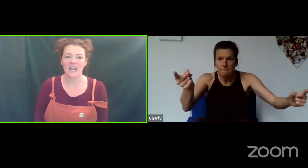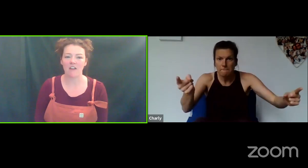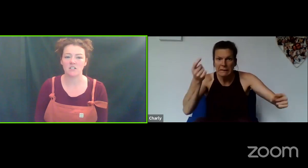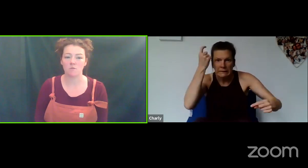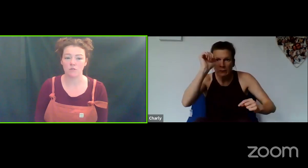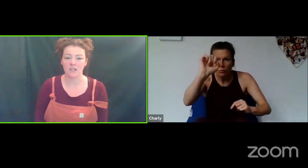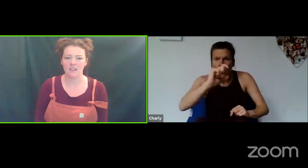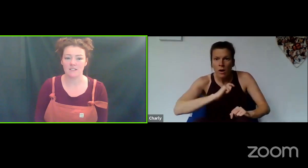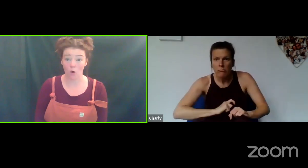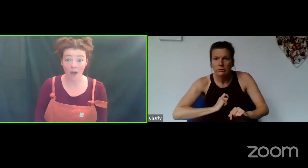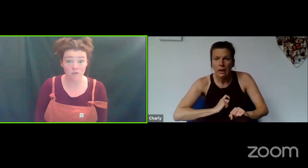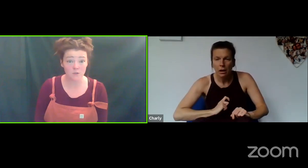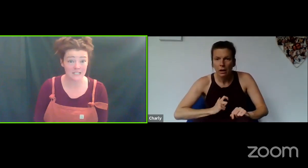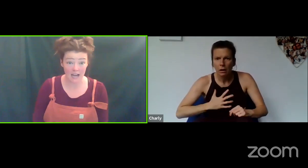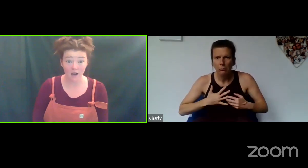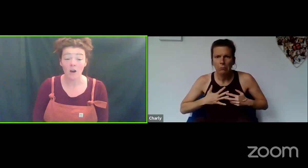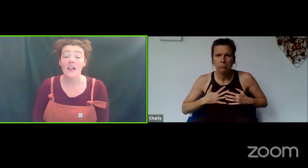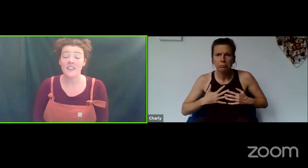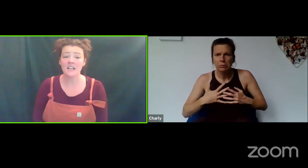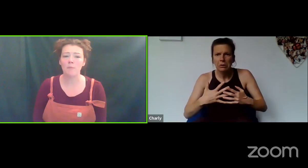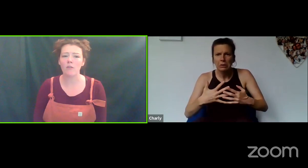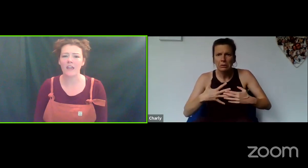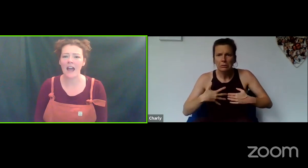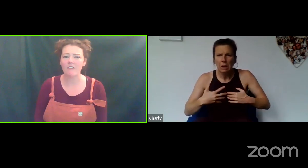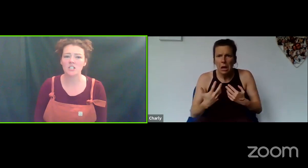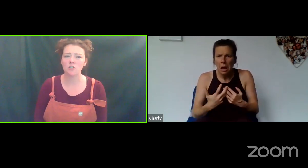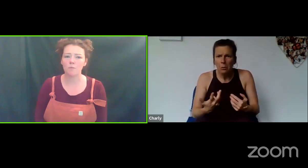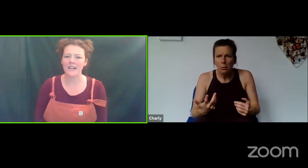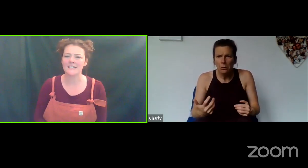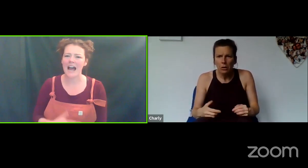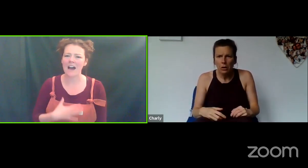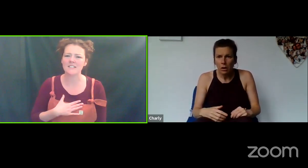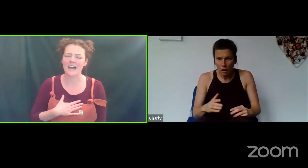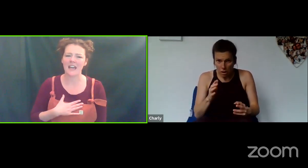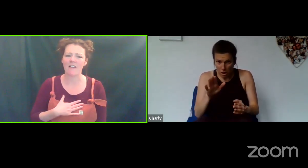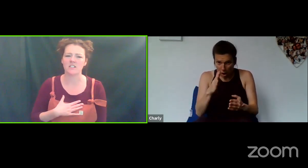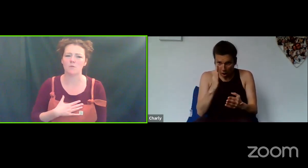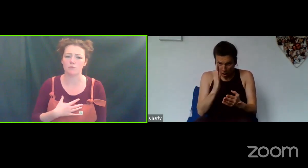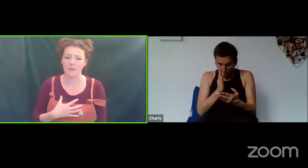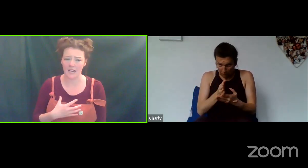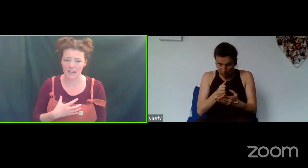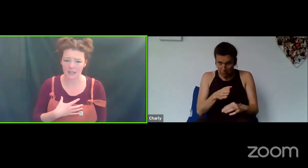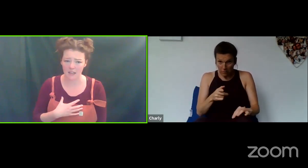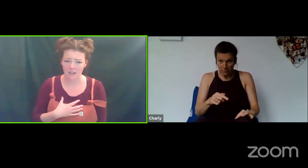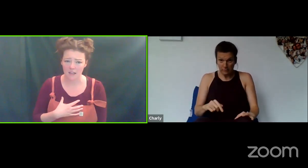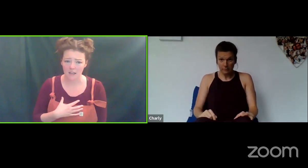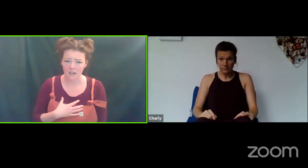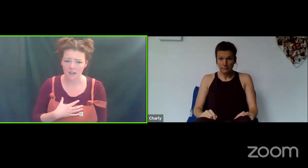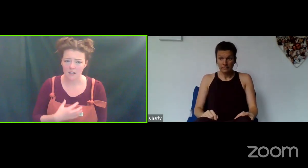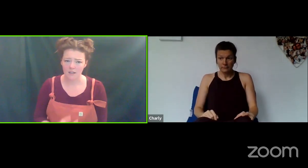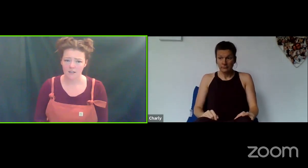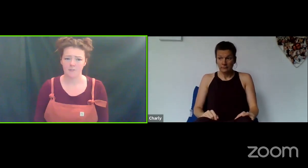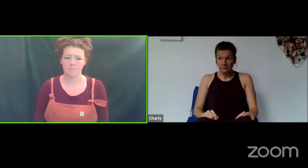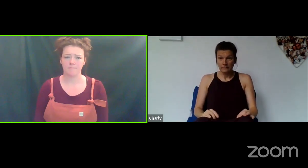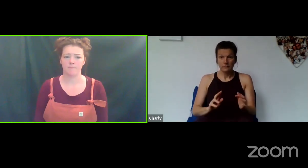How does the character breathe? So, everybody now think about the character you've picked. How does that character breathe?